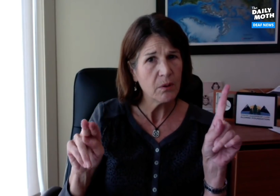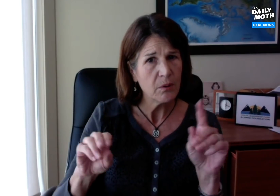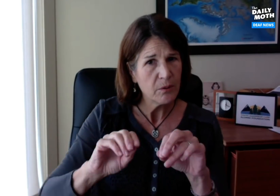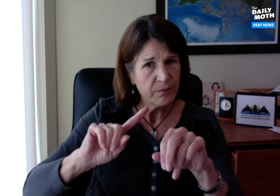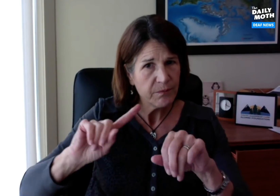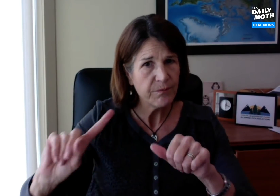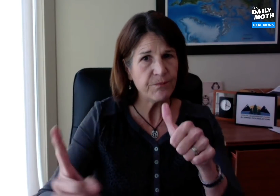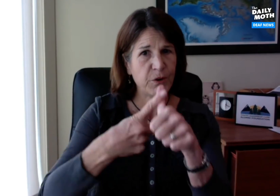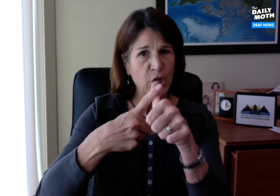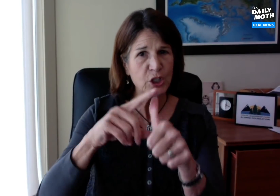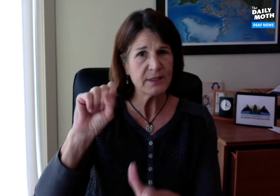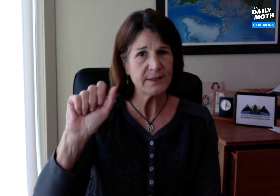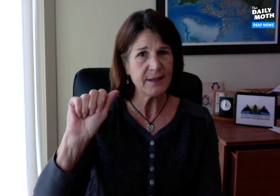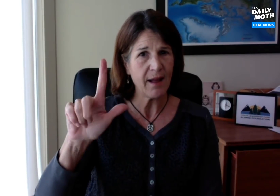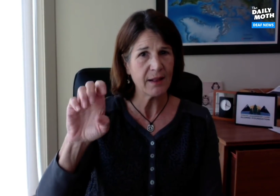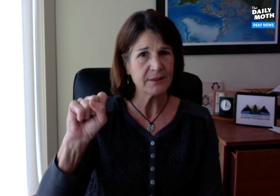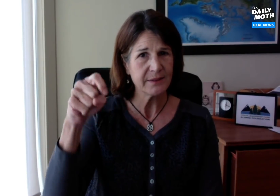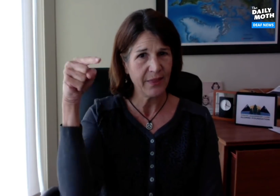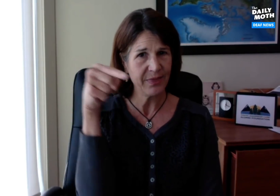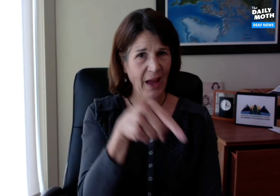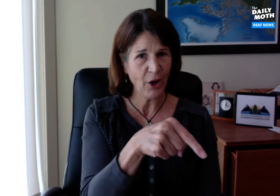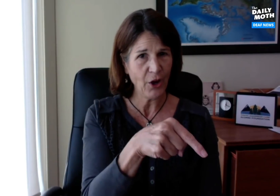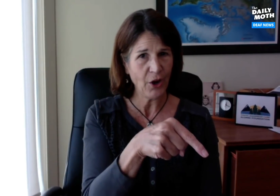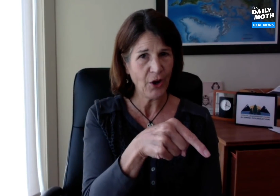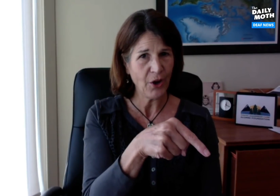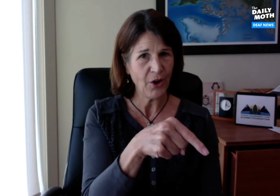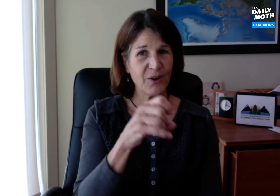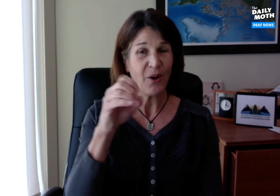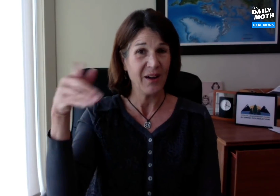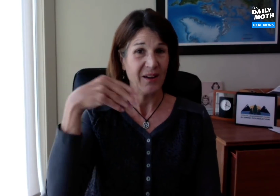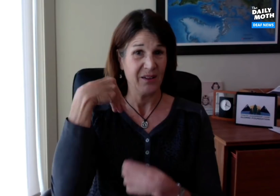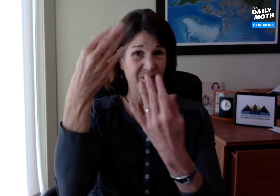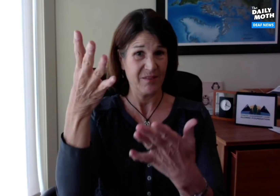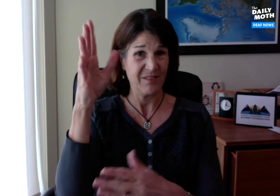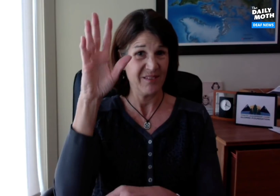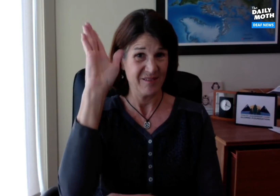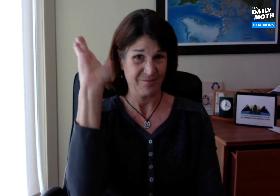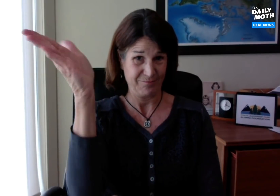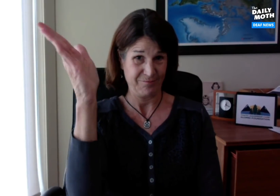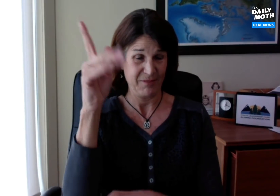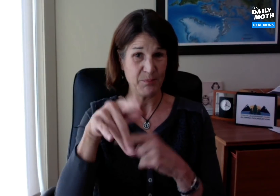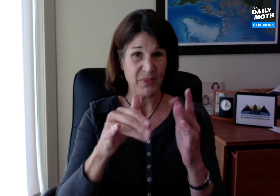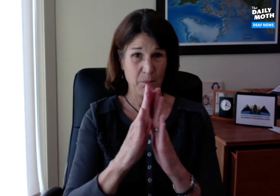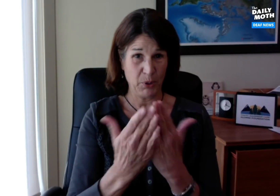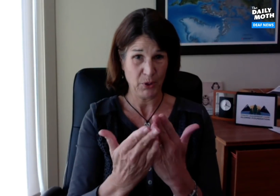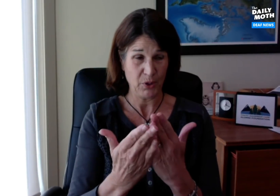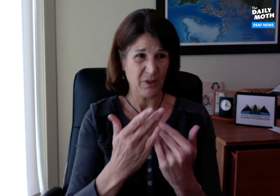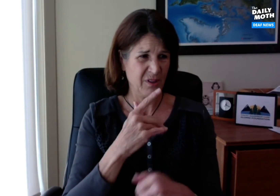It will have its first sales there. He'll be giving a presentation about his book.